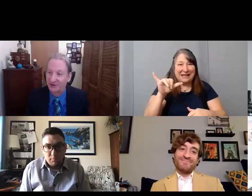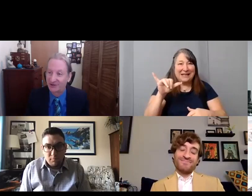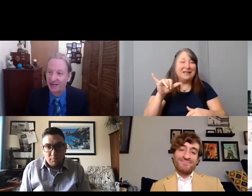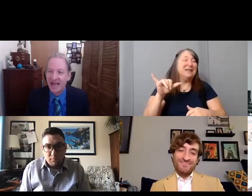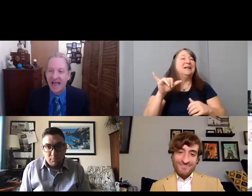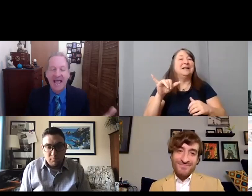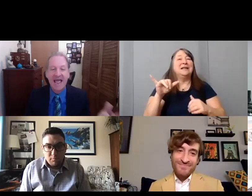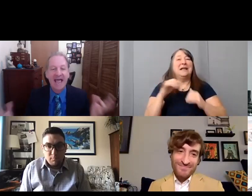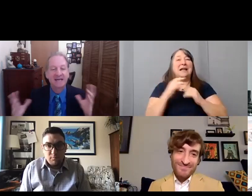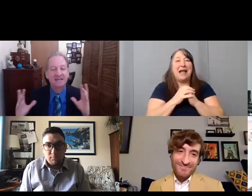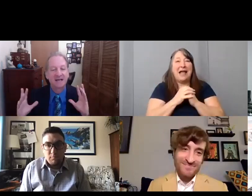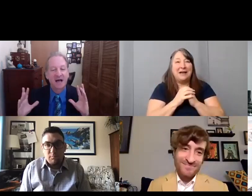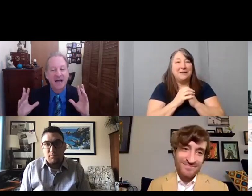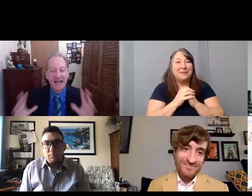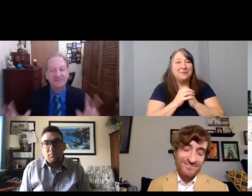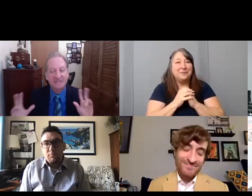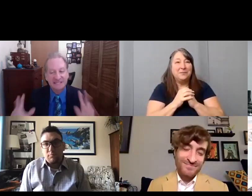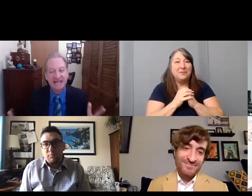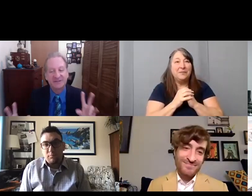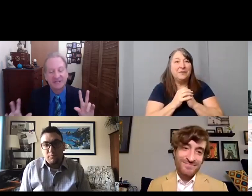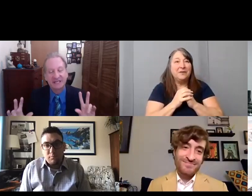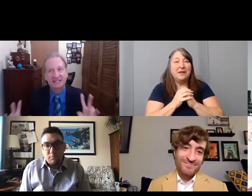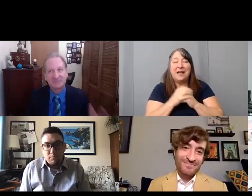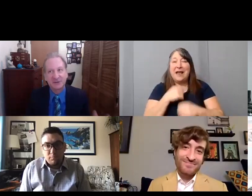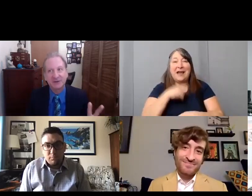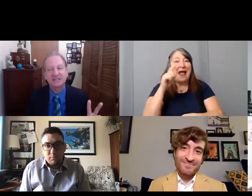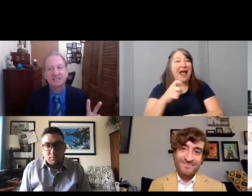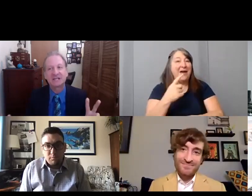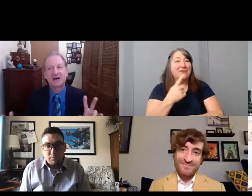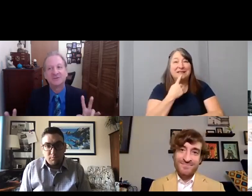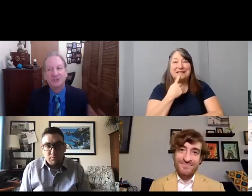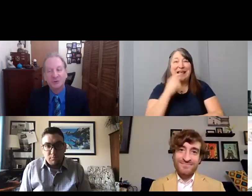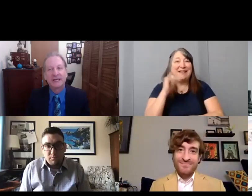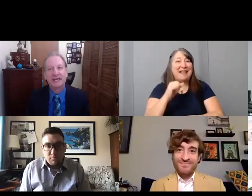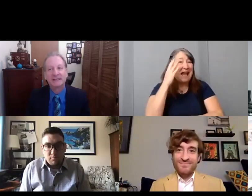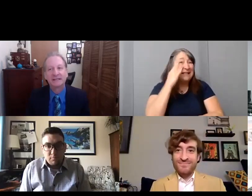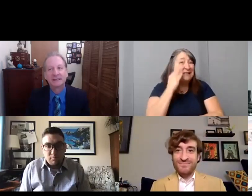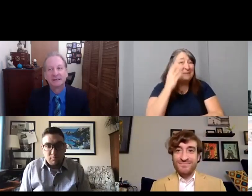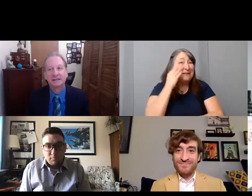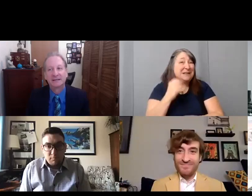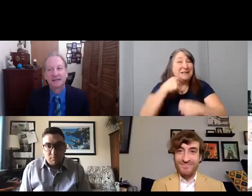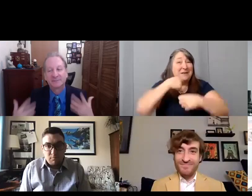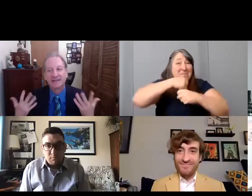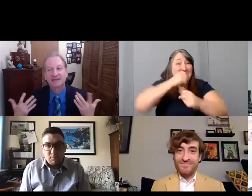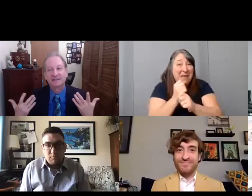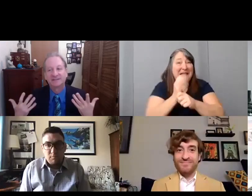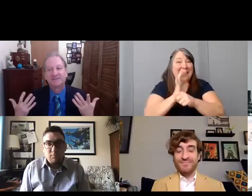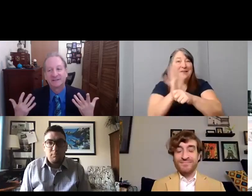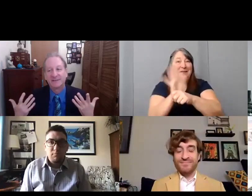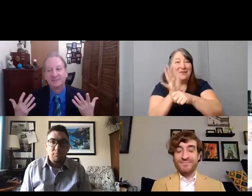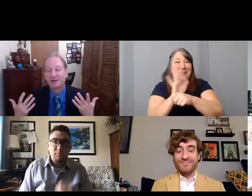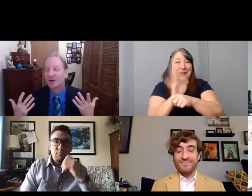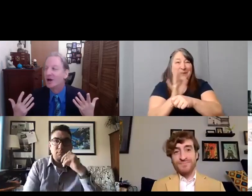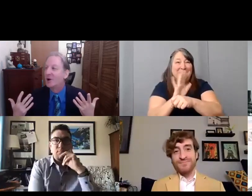And I have to say the experience of doing it and I'm getting a little verklempt here